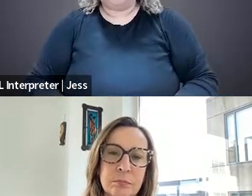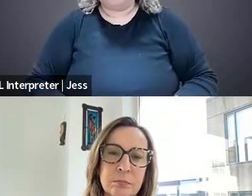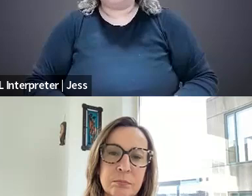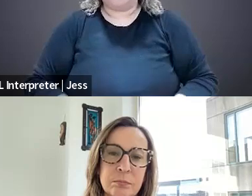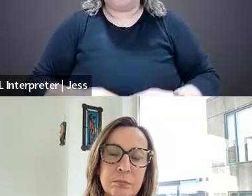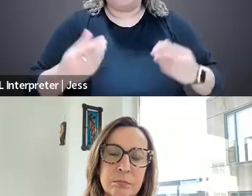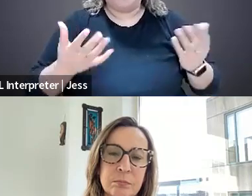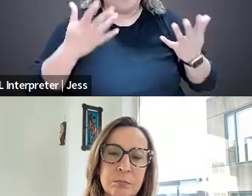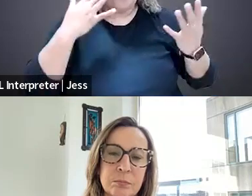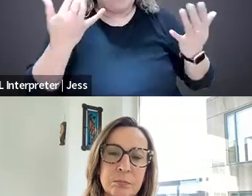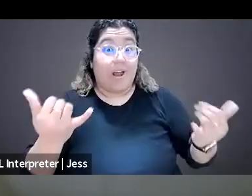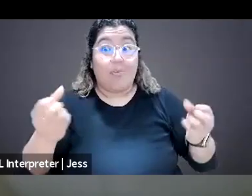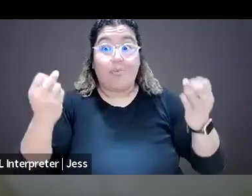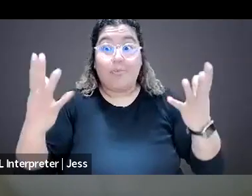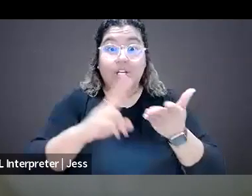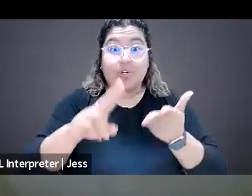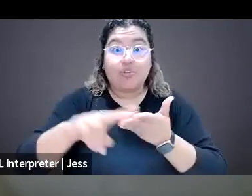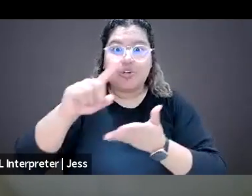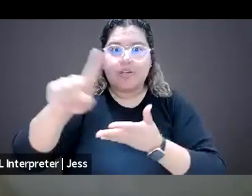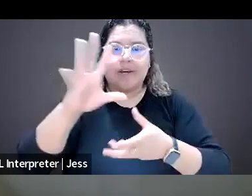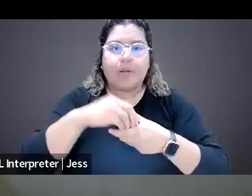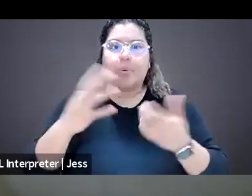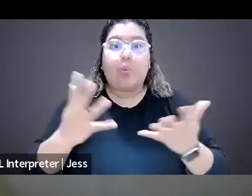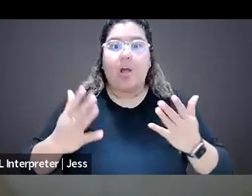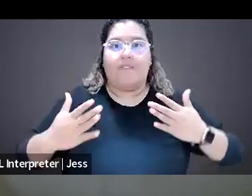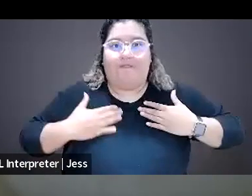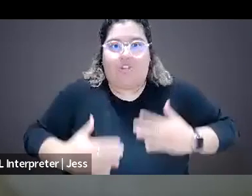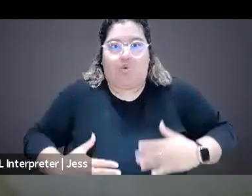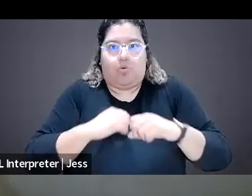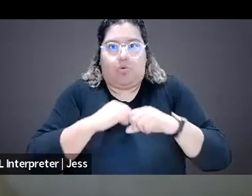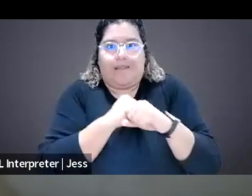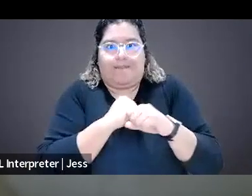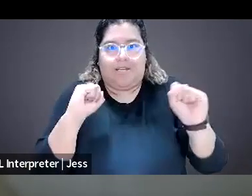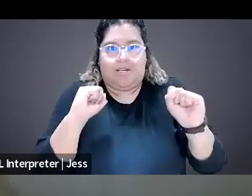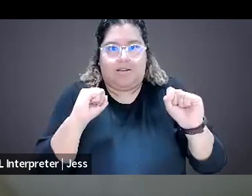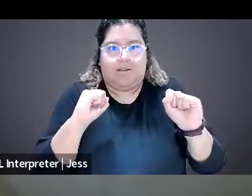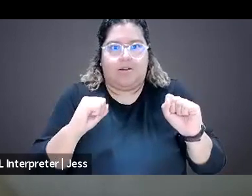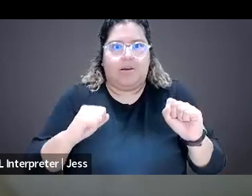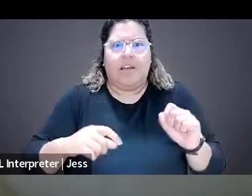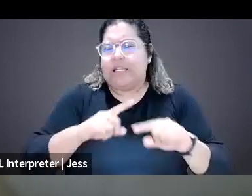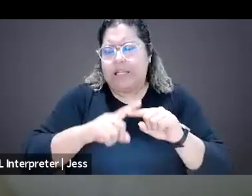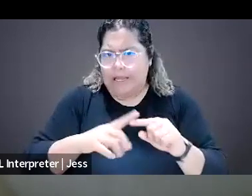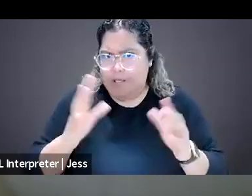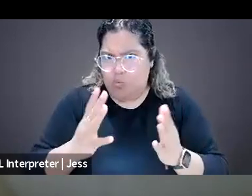are including physical safety and specifically depends on the topics you're covering. But I would really, really hope